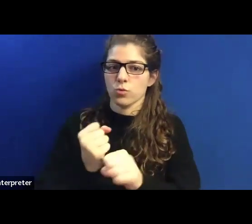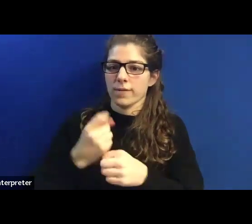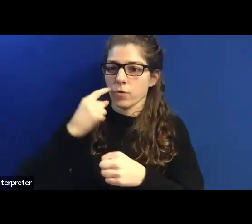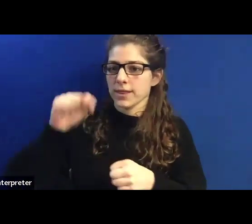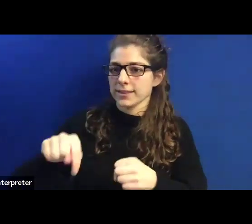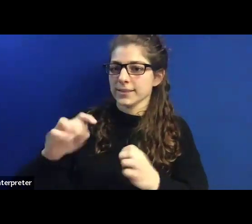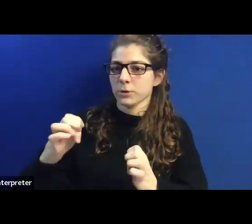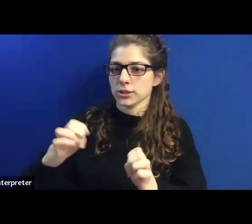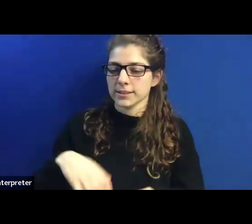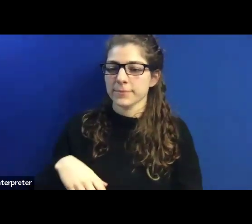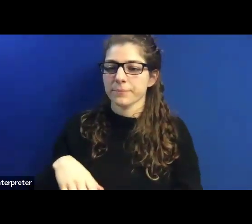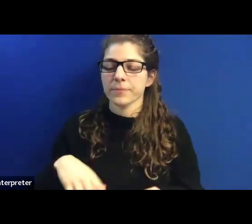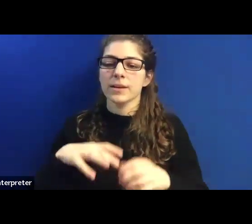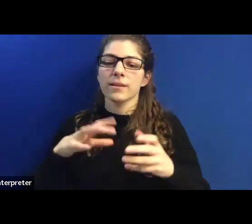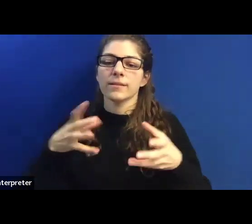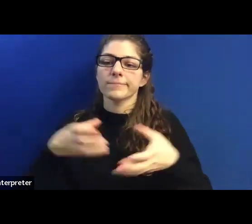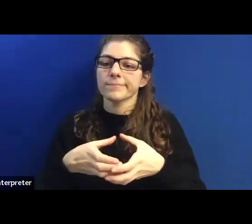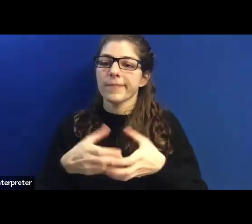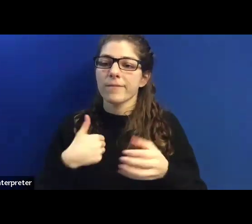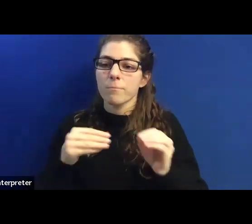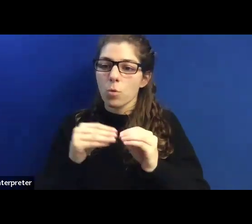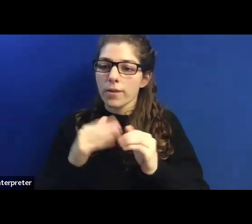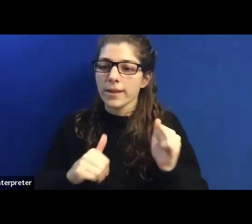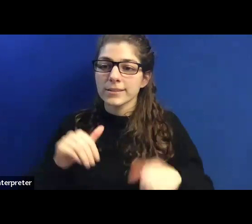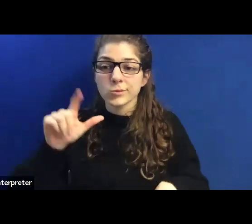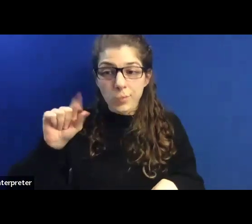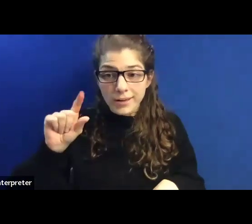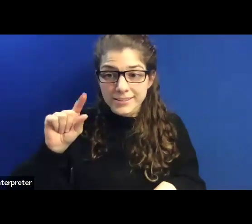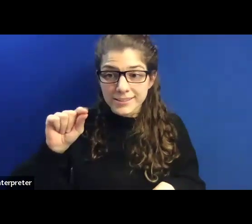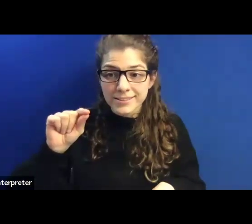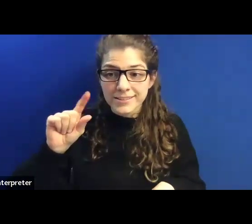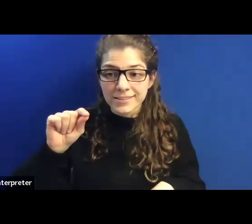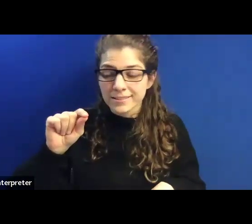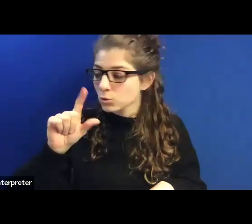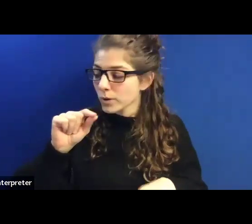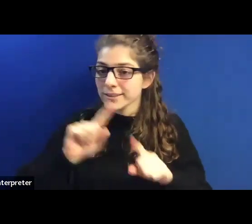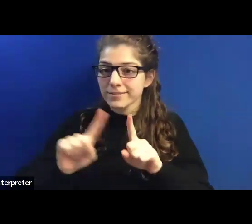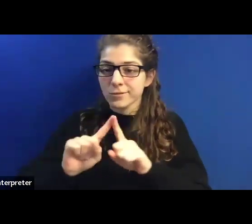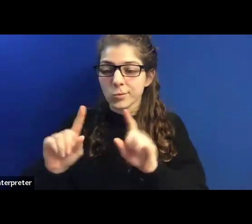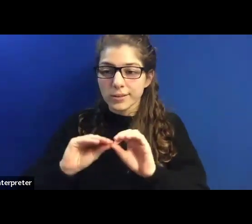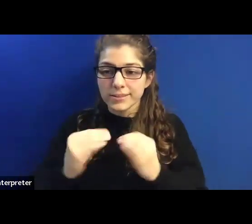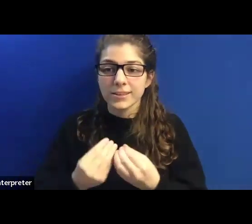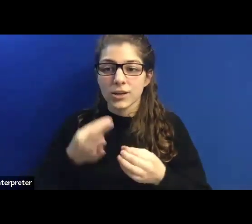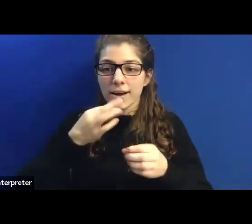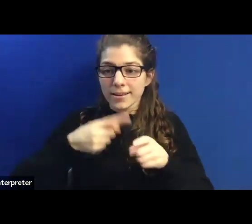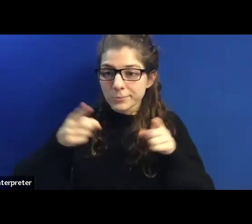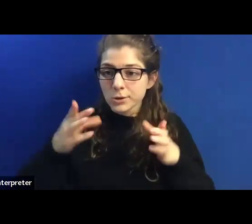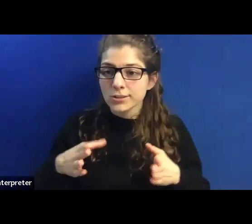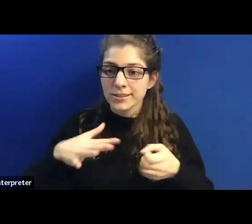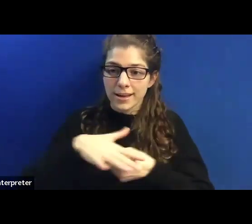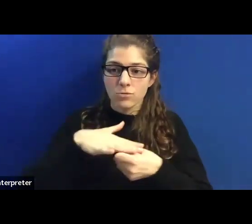It is made up of more than 20 organizations and experts in the area of disability.